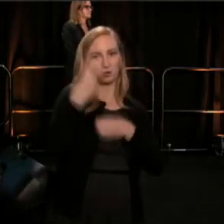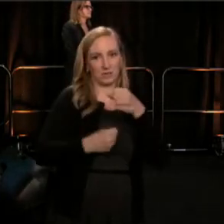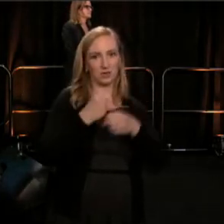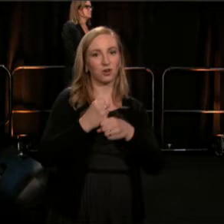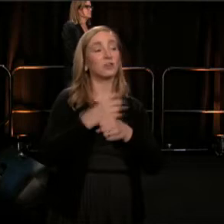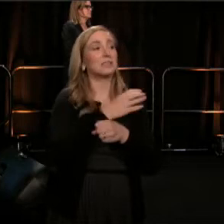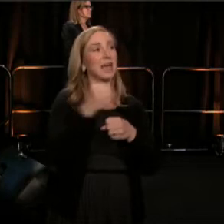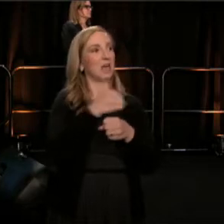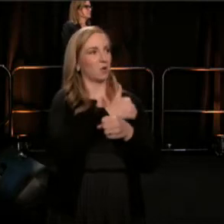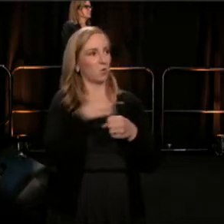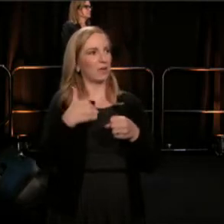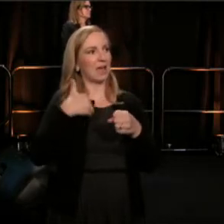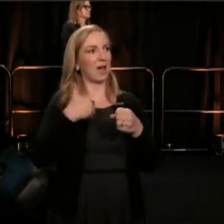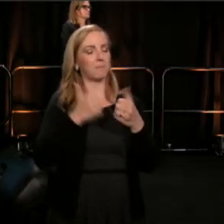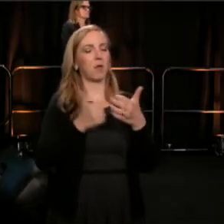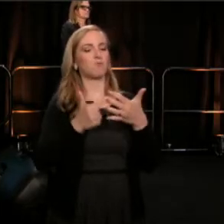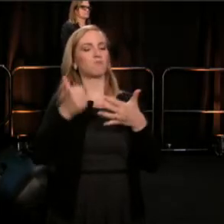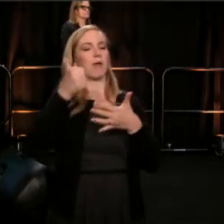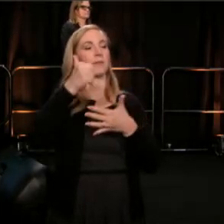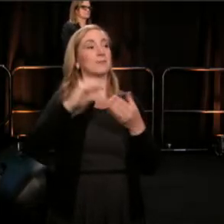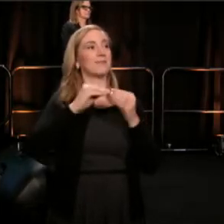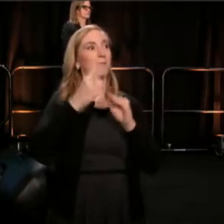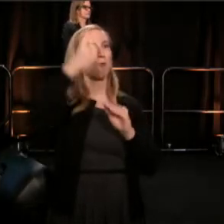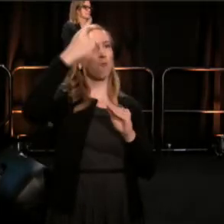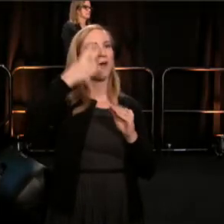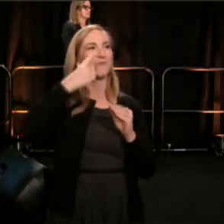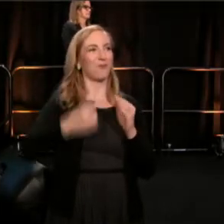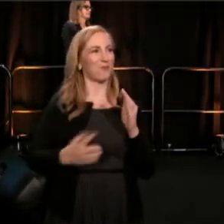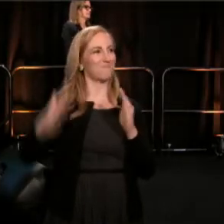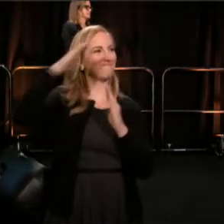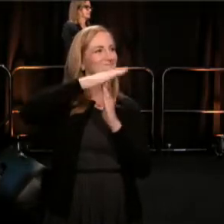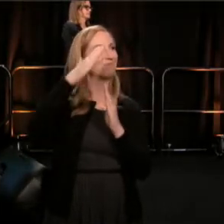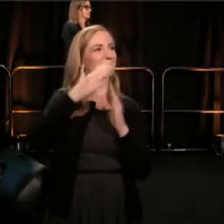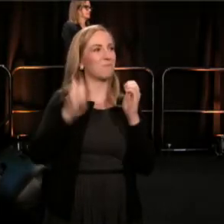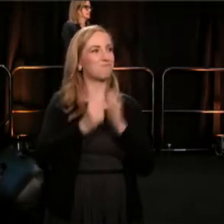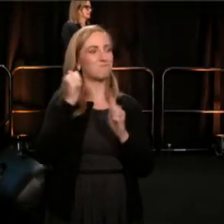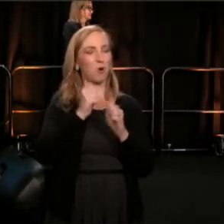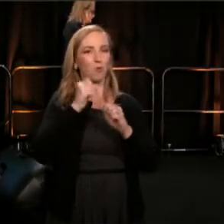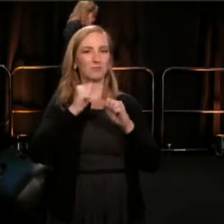has been ranked, number one in terms of most vibrant arts major region in the country.